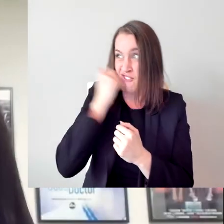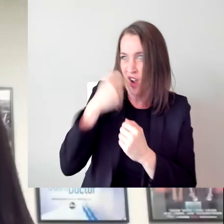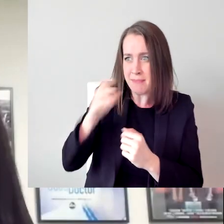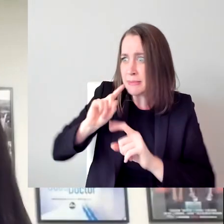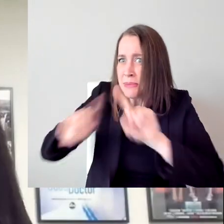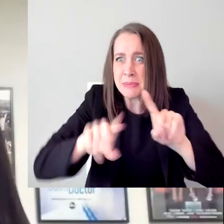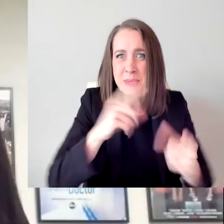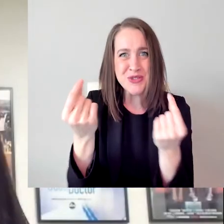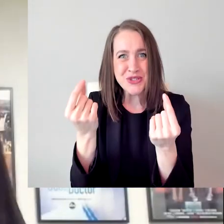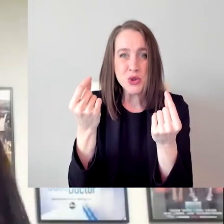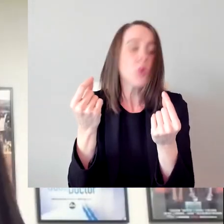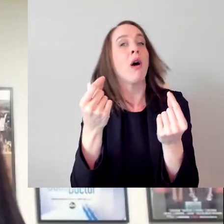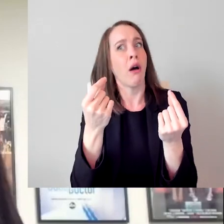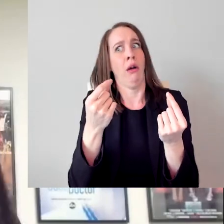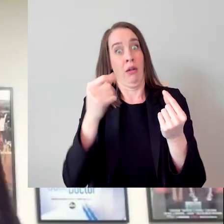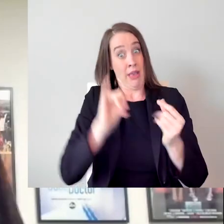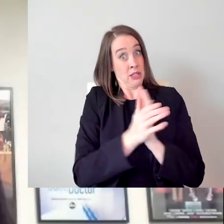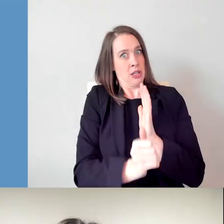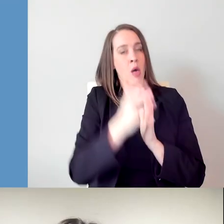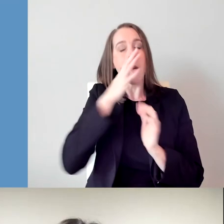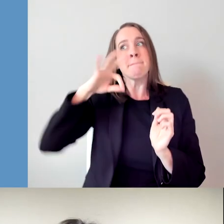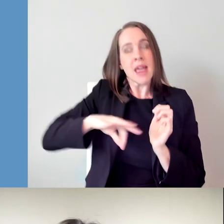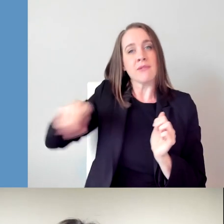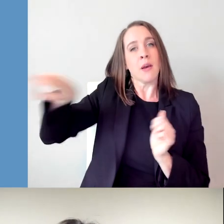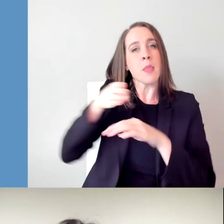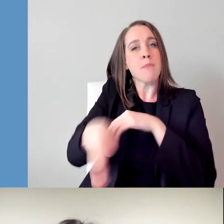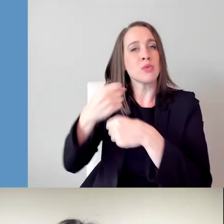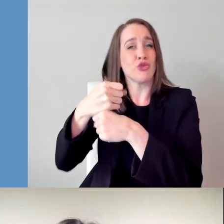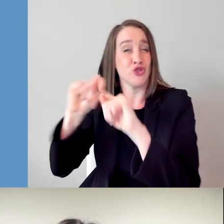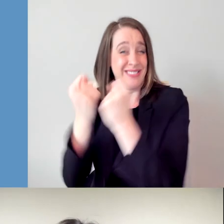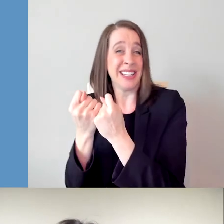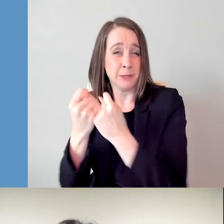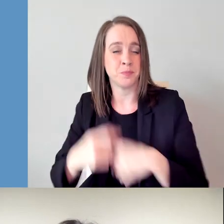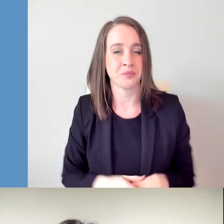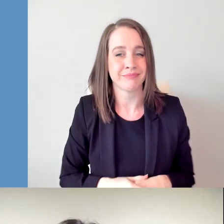That will benefit the post-production team overall. So Zoom is a big deal now.